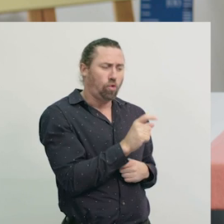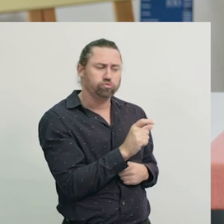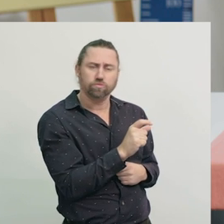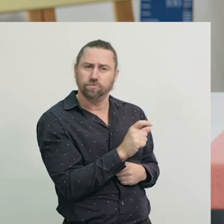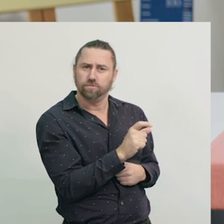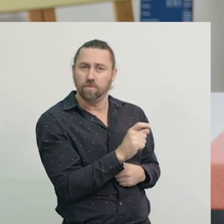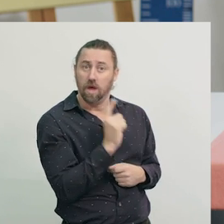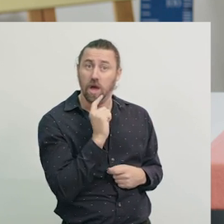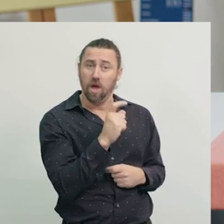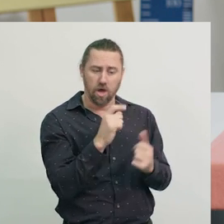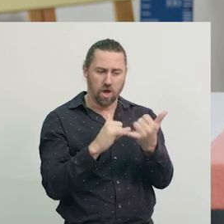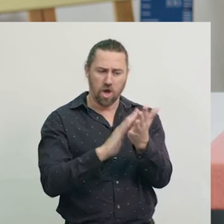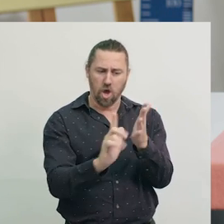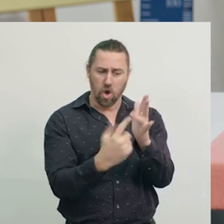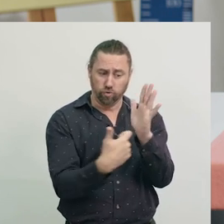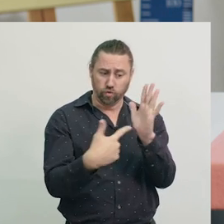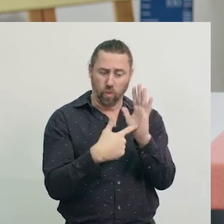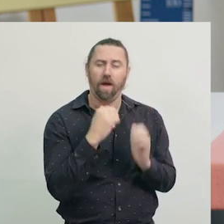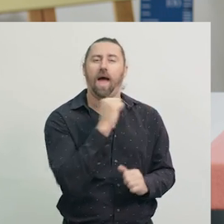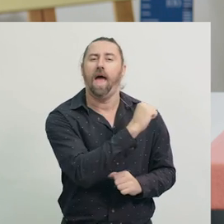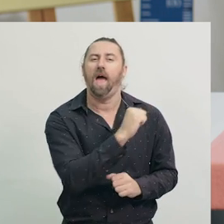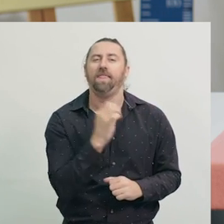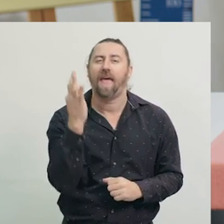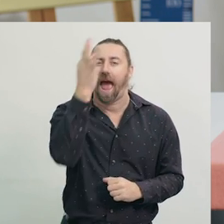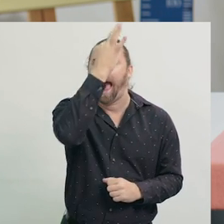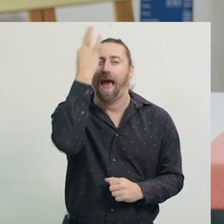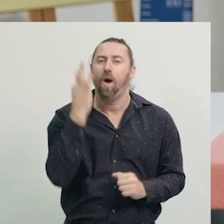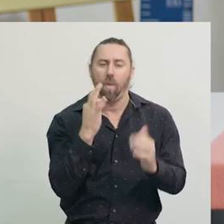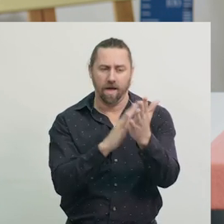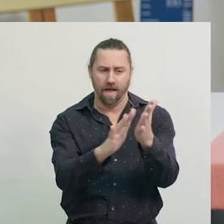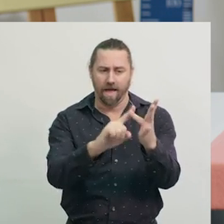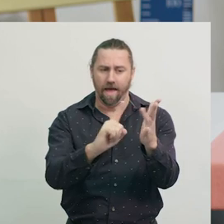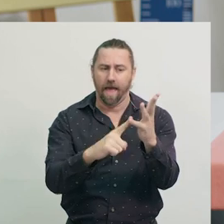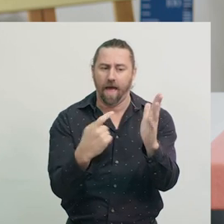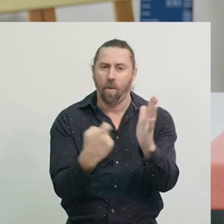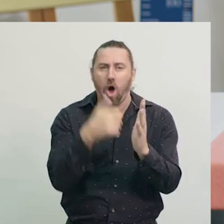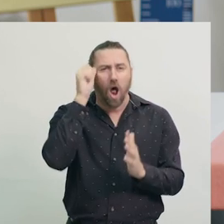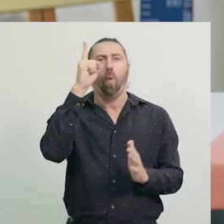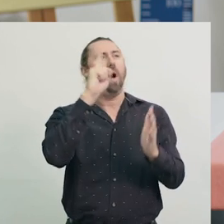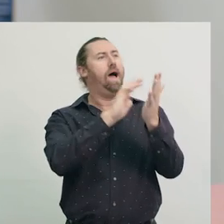The short hand is called the hour hand, as it tells the hour of the day.